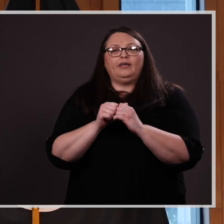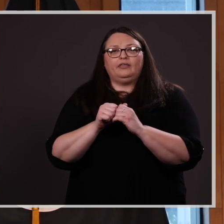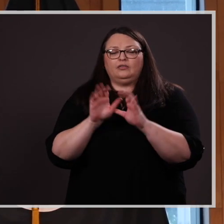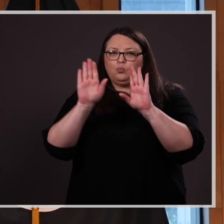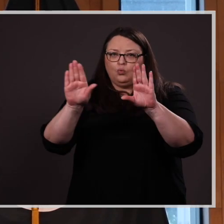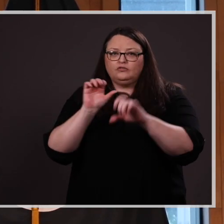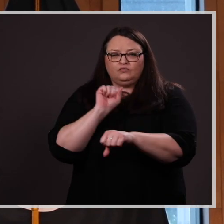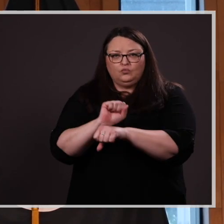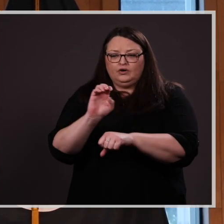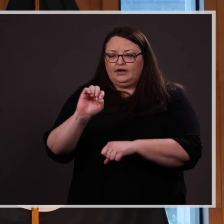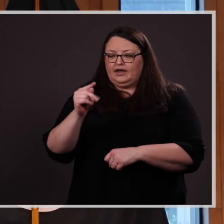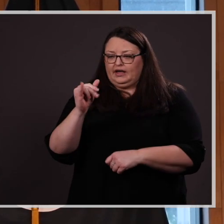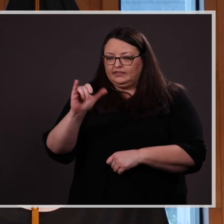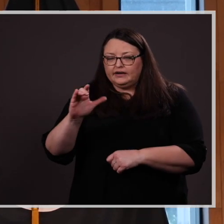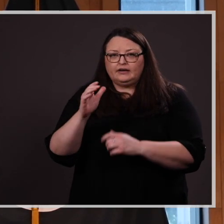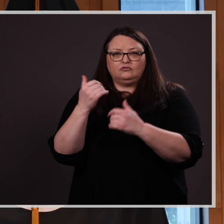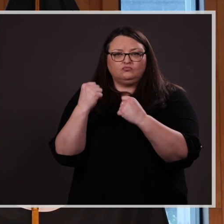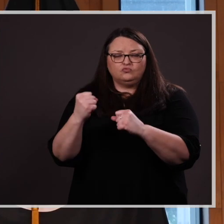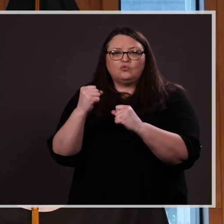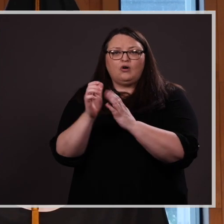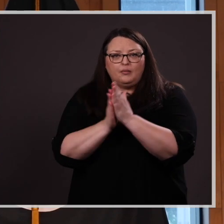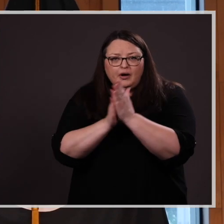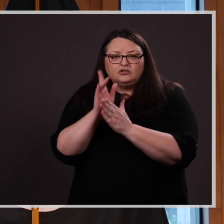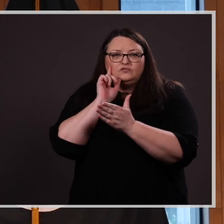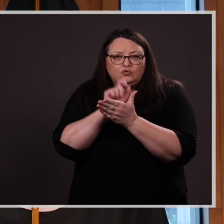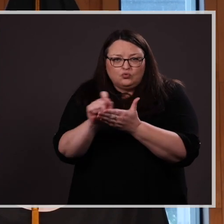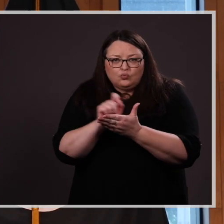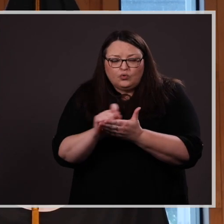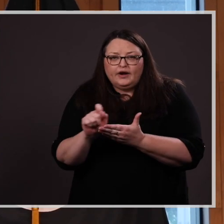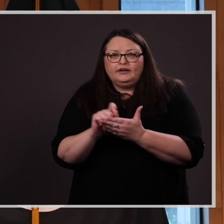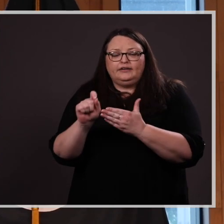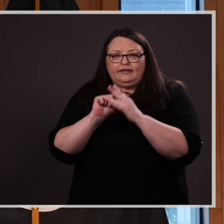a fierce passion for writing and the life of the mind.”